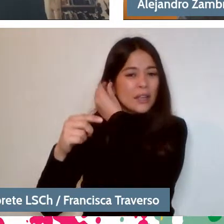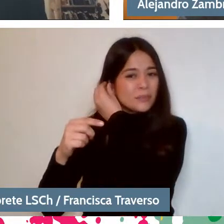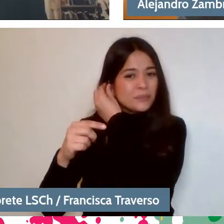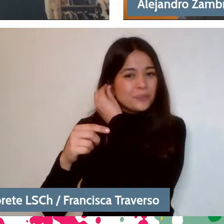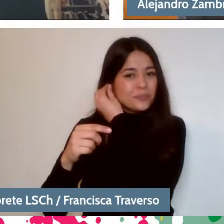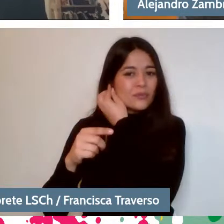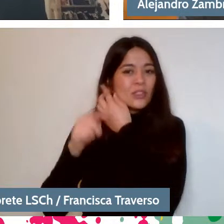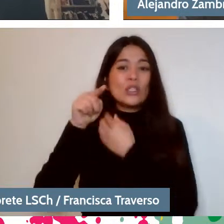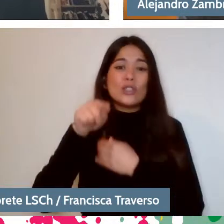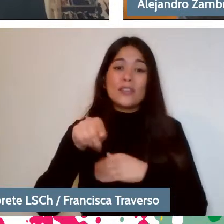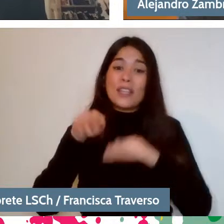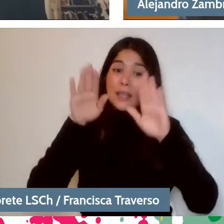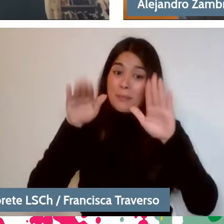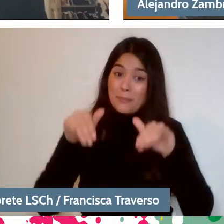is for some reason...